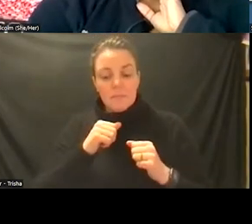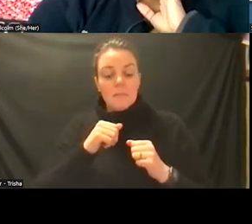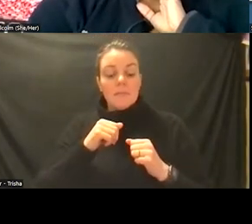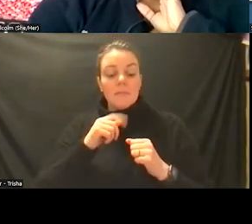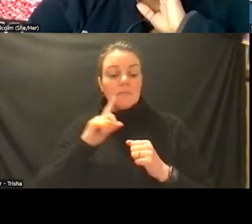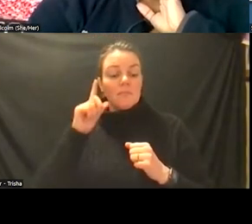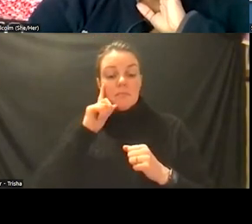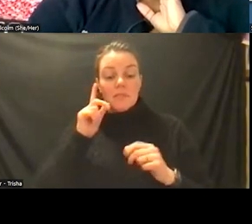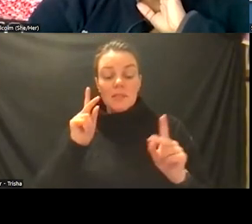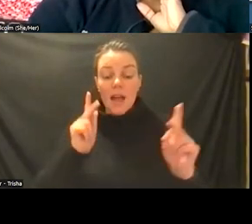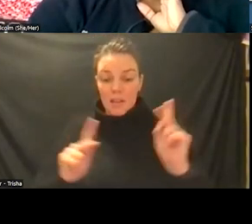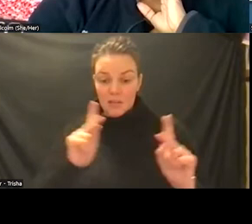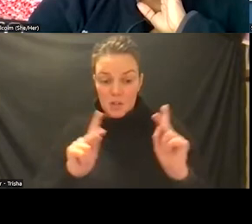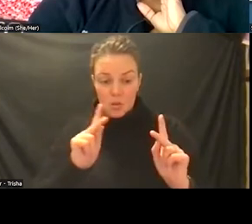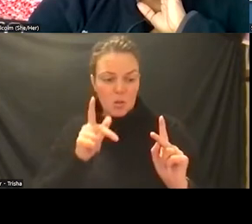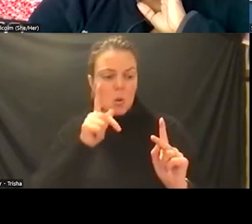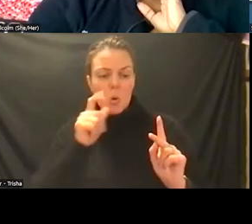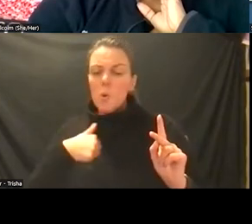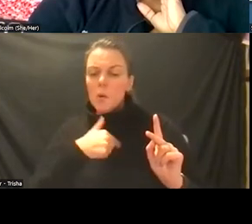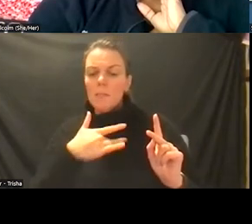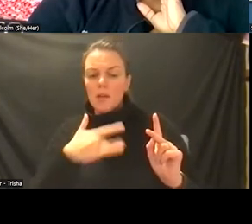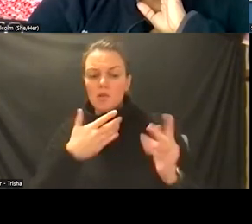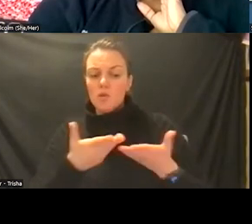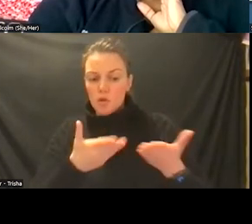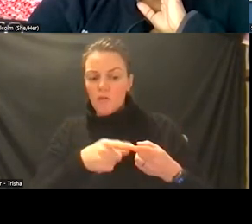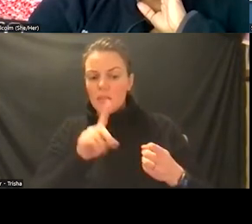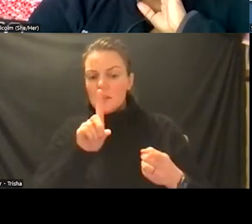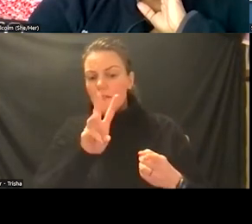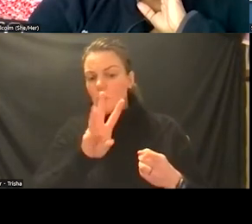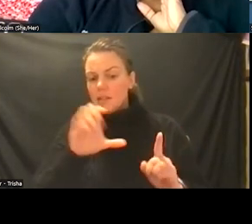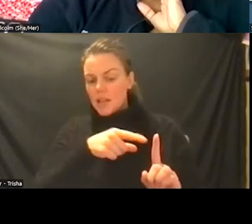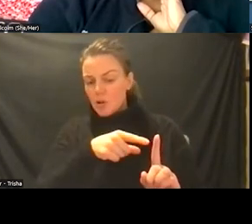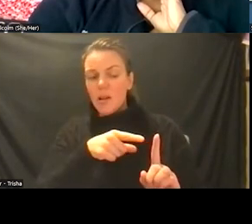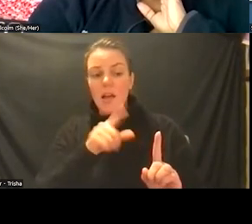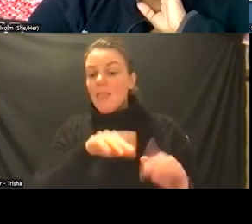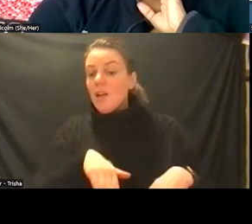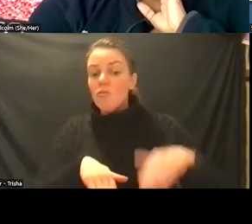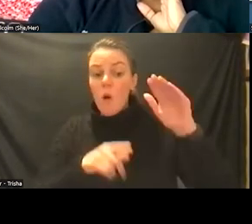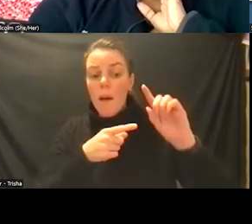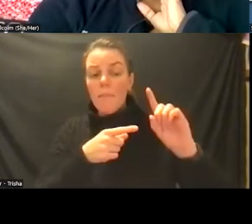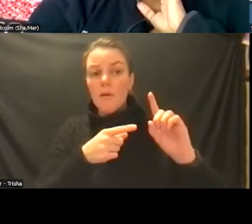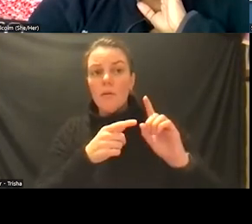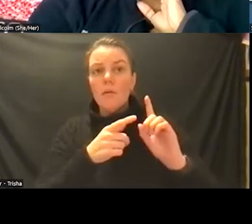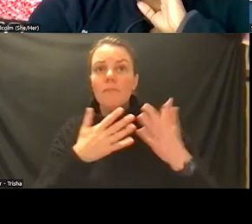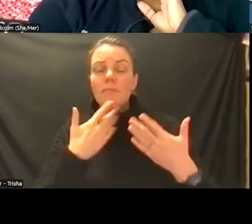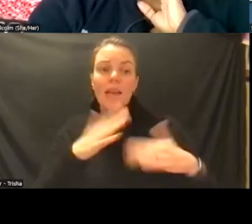serve at the deaf wellness center grow up without significant aspect excuse me significant exposure